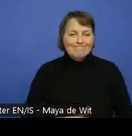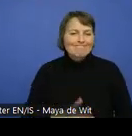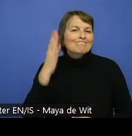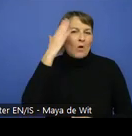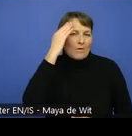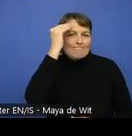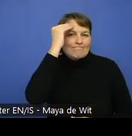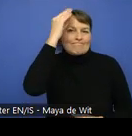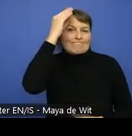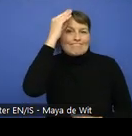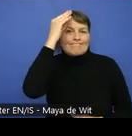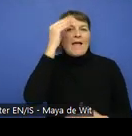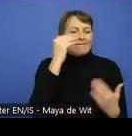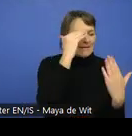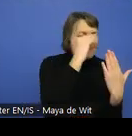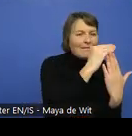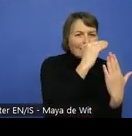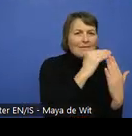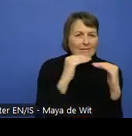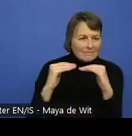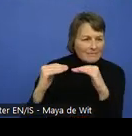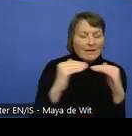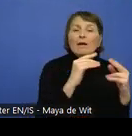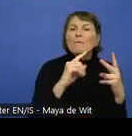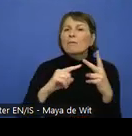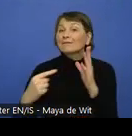But this time we focus more on the design aspects.